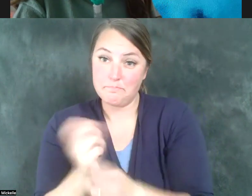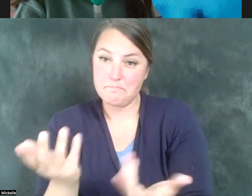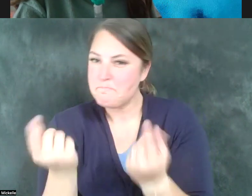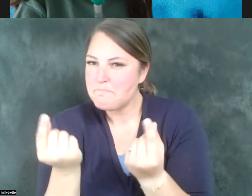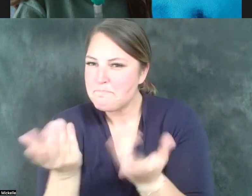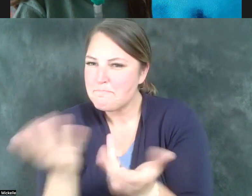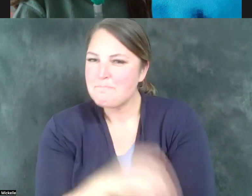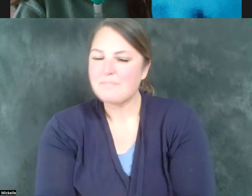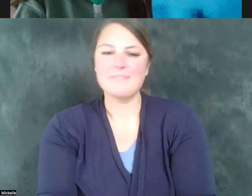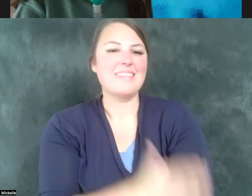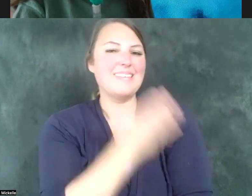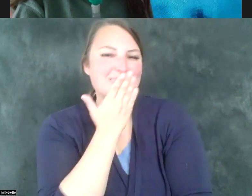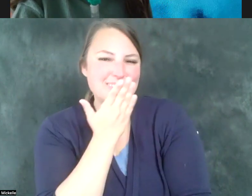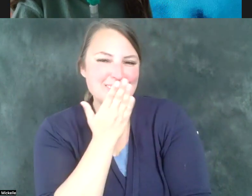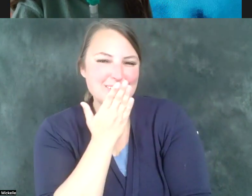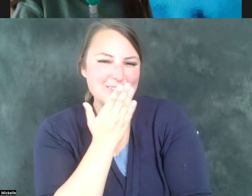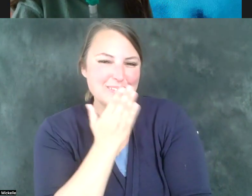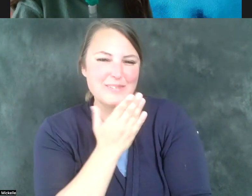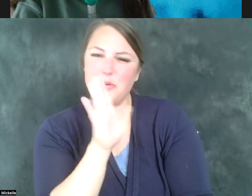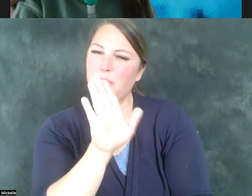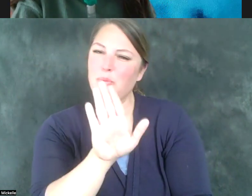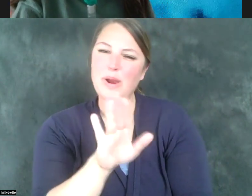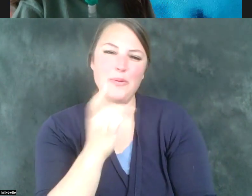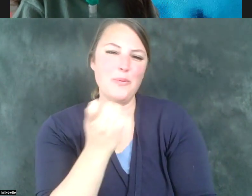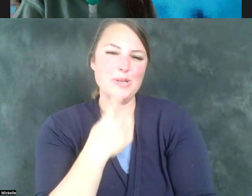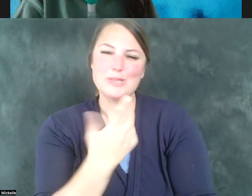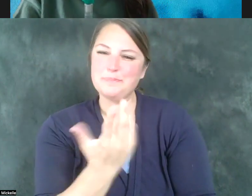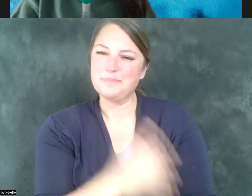Thank you, Kelie, for that question. It's an excellent one. I think DWS, the